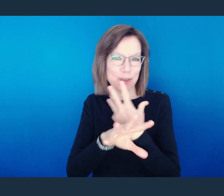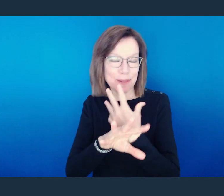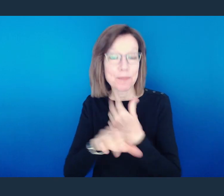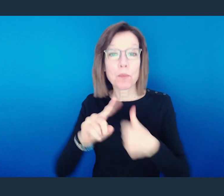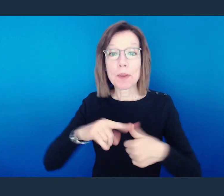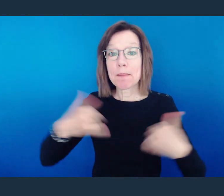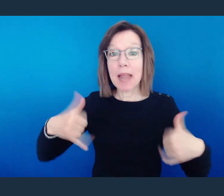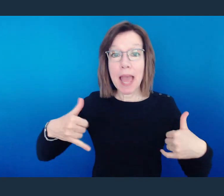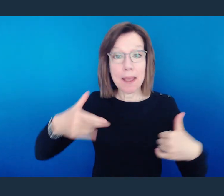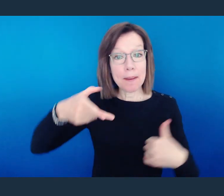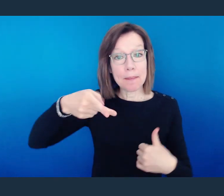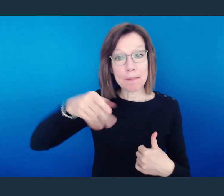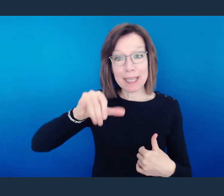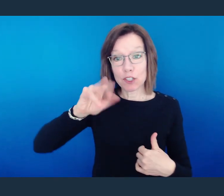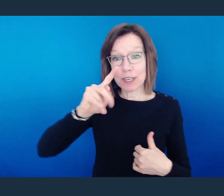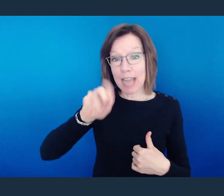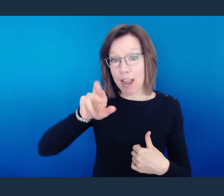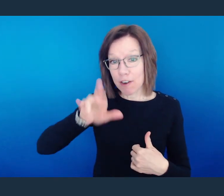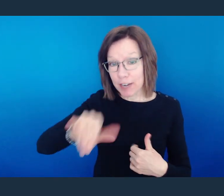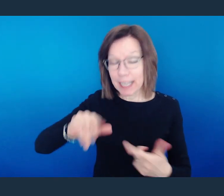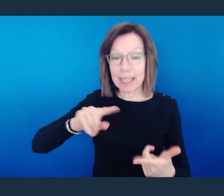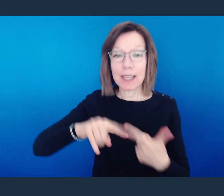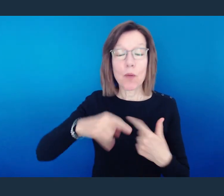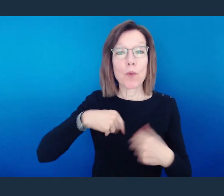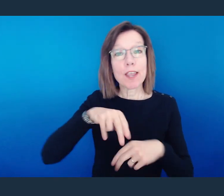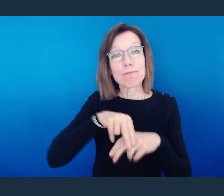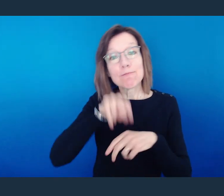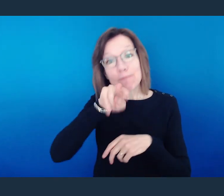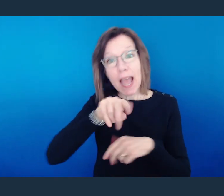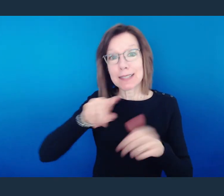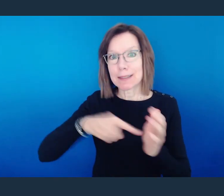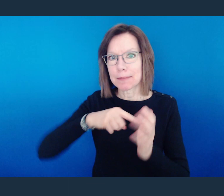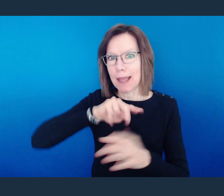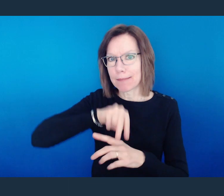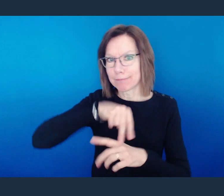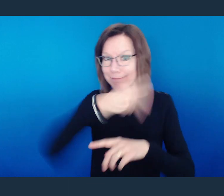We've been playing some Pictionary, hanging out right side up and upside down.